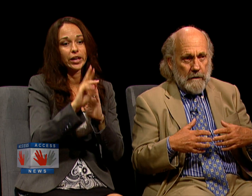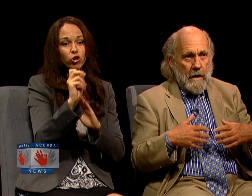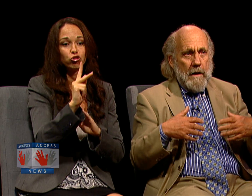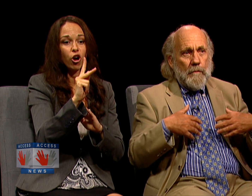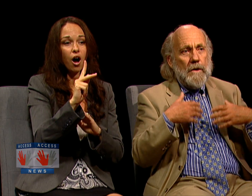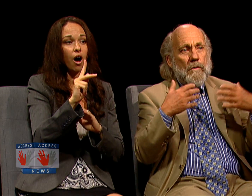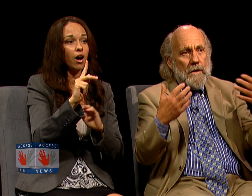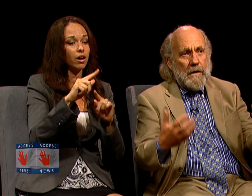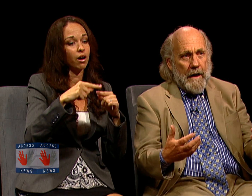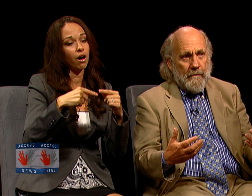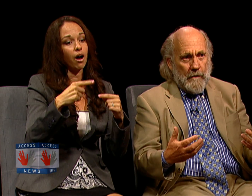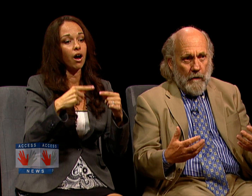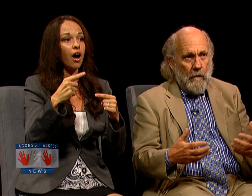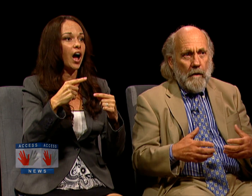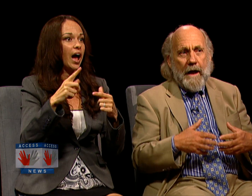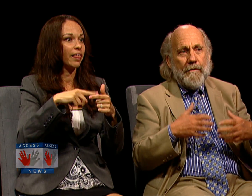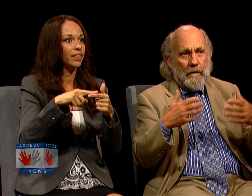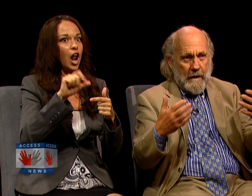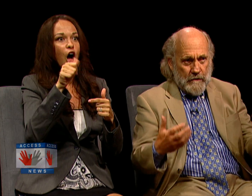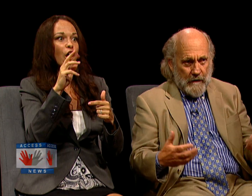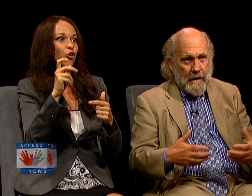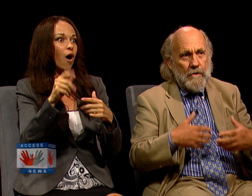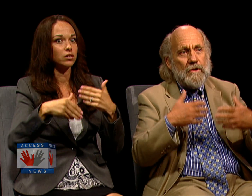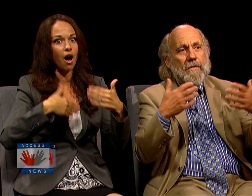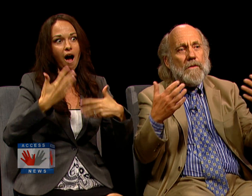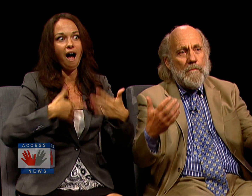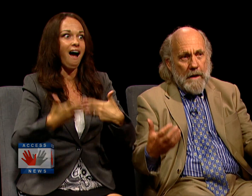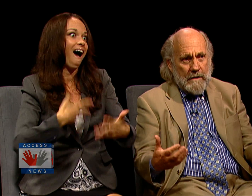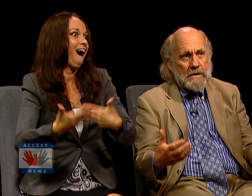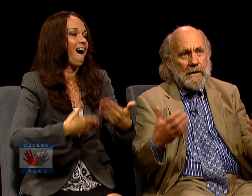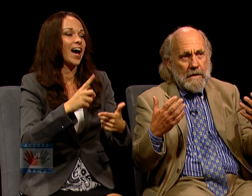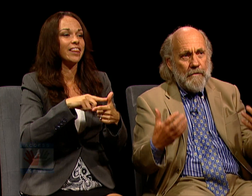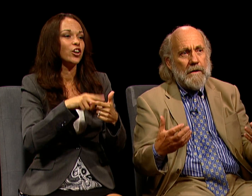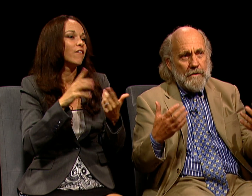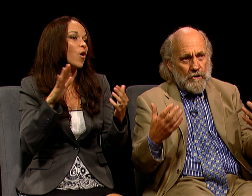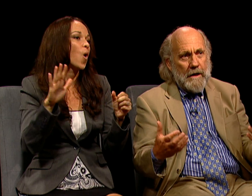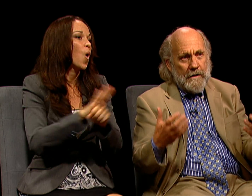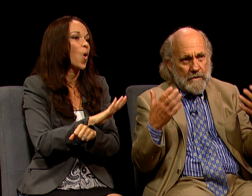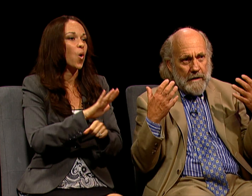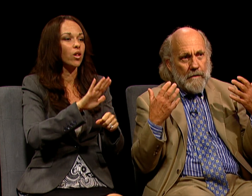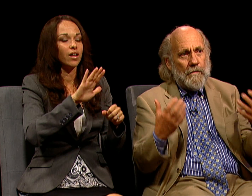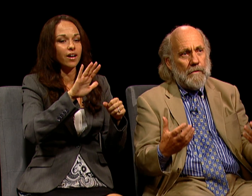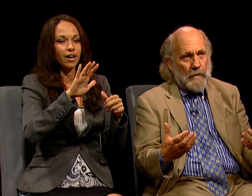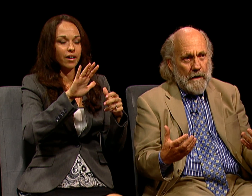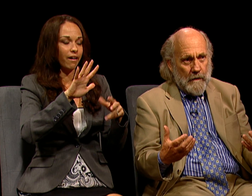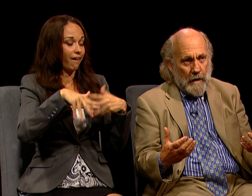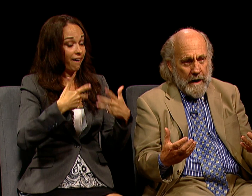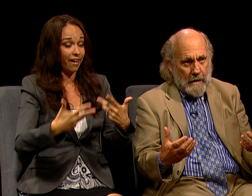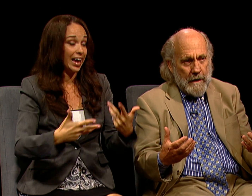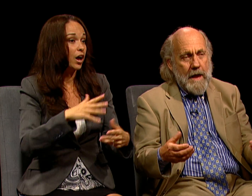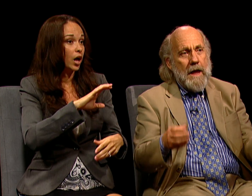AND PRETTY QUICK YOU HAVE A WHOLE AVALANCHE OF ENERGY THAT MAKES SIGNIFICANT CHANGE IN THE LAND.